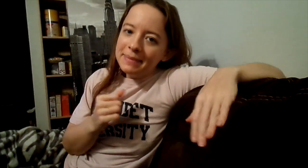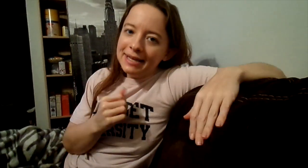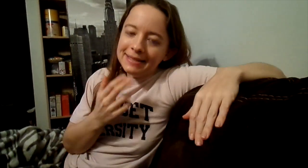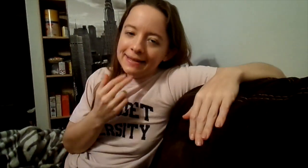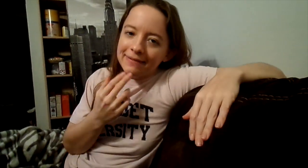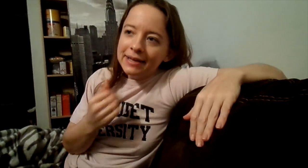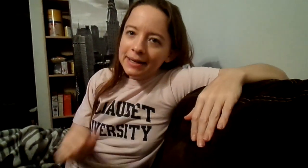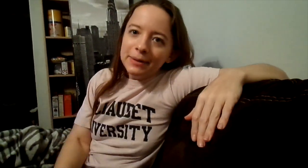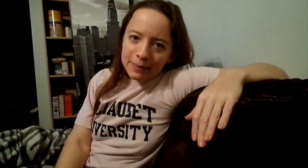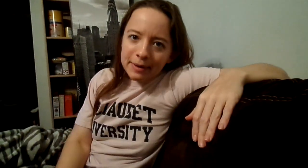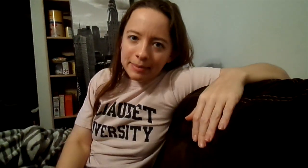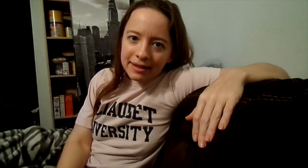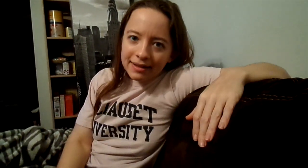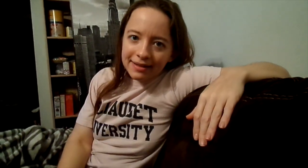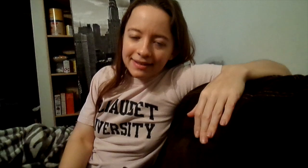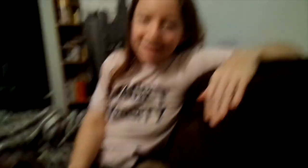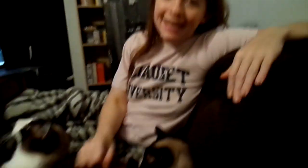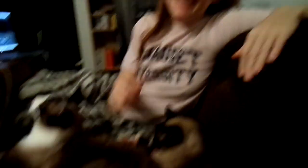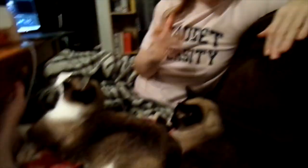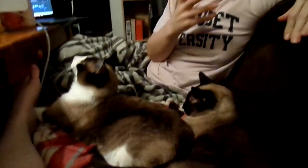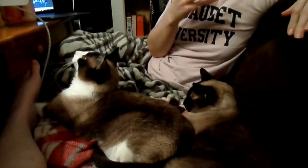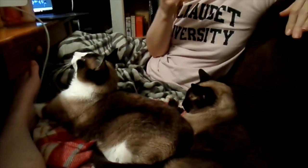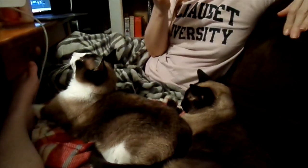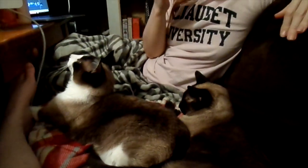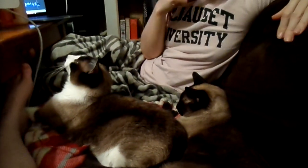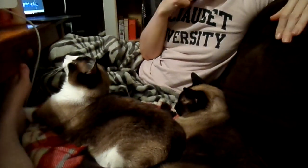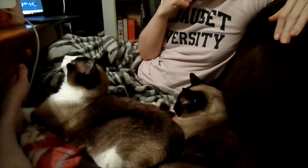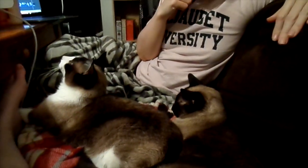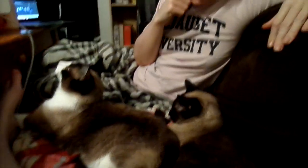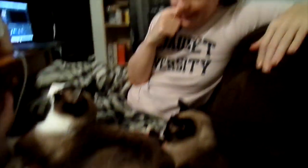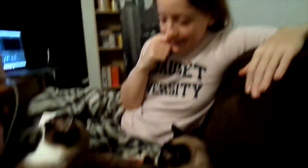much. They're very adorable and